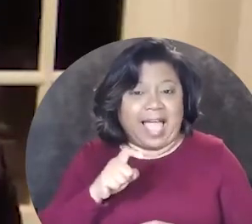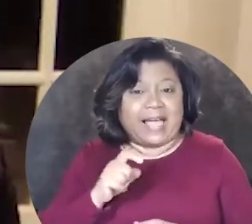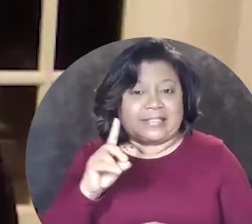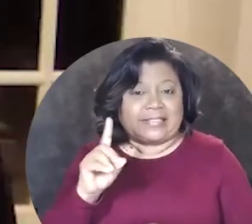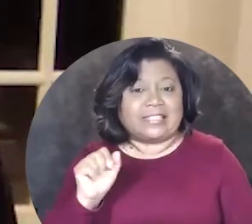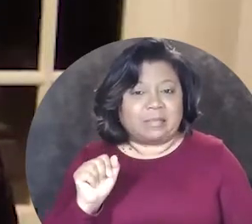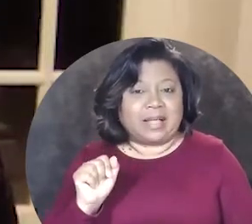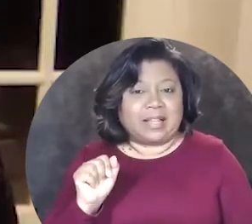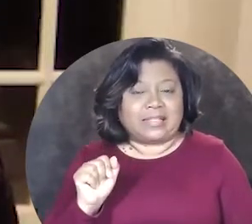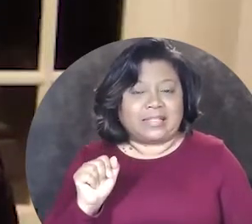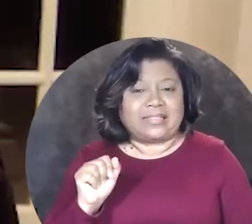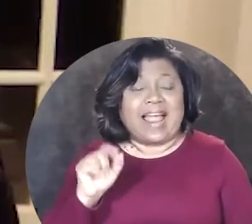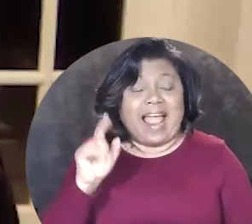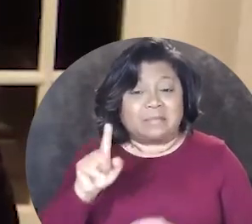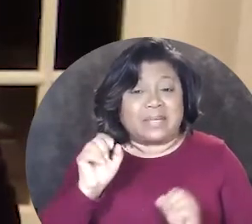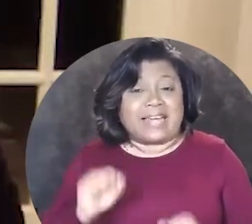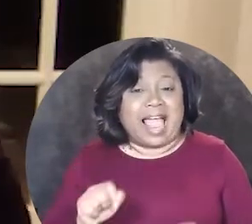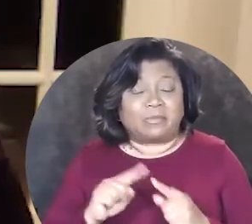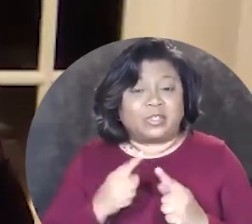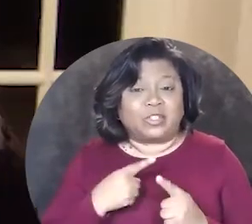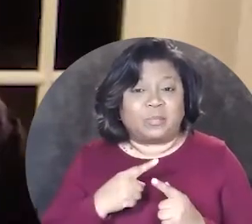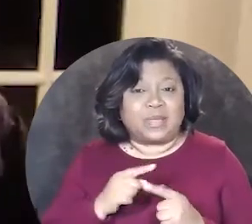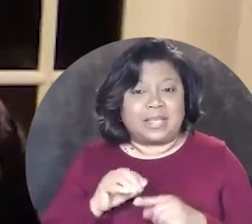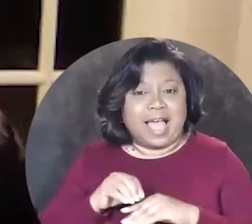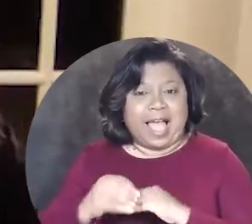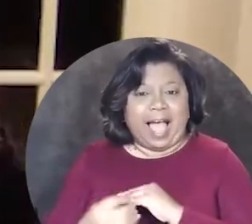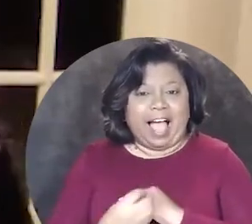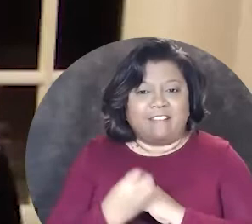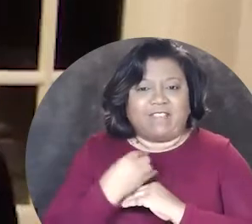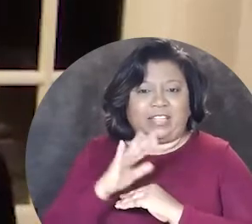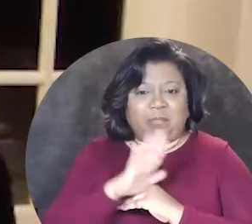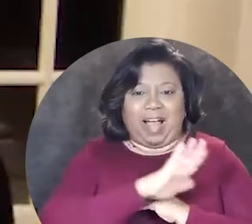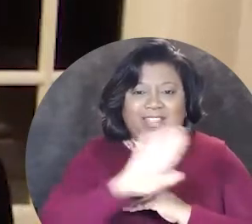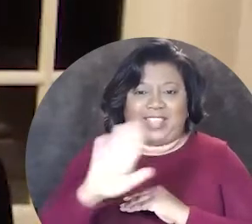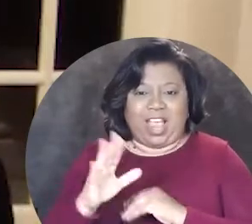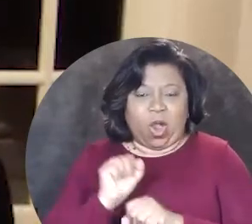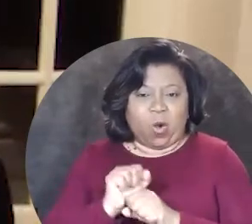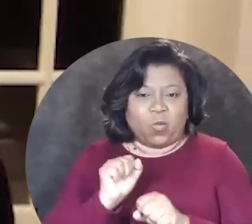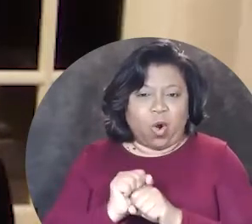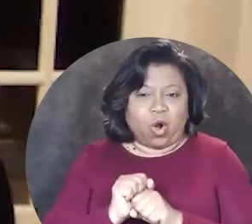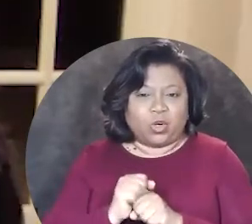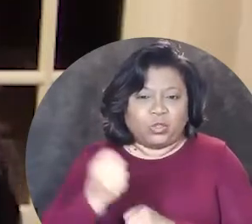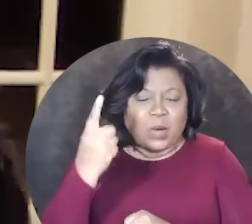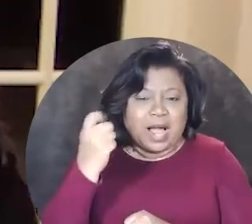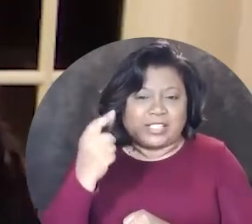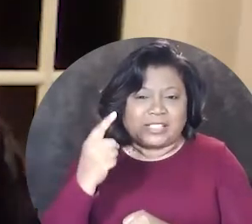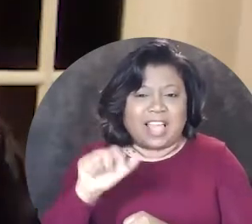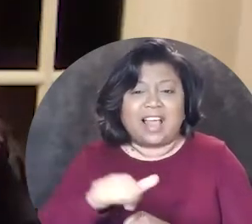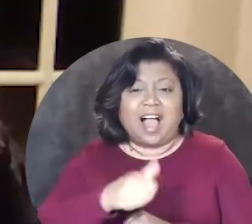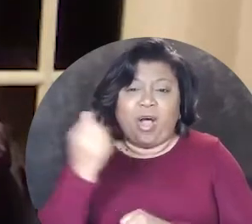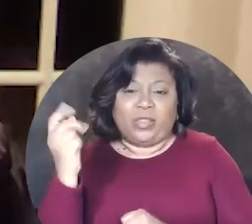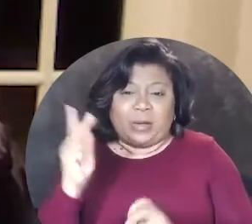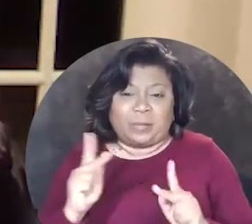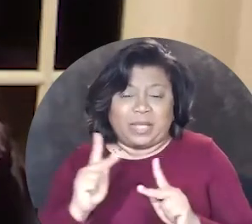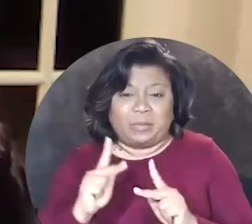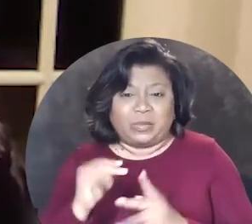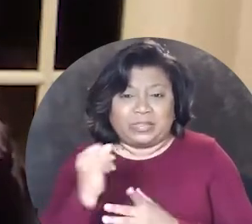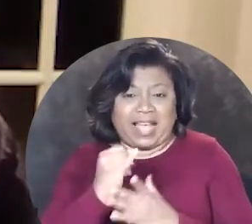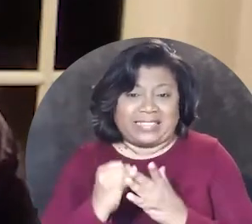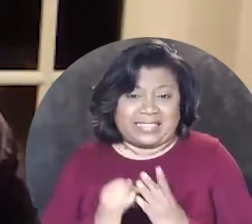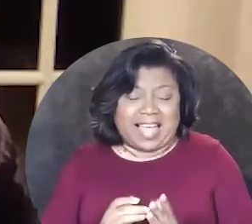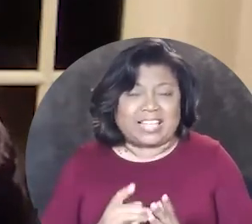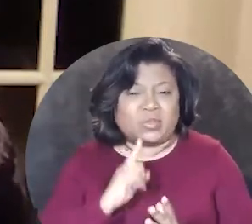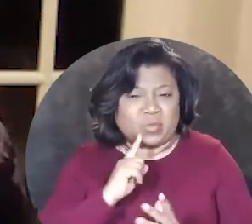had disabilities and being able to be affected by their work to understand other people's aesthetics